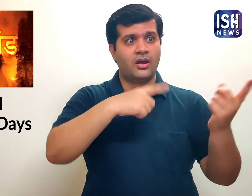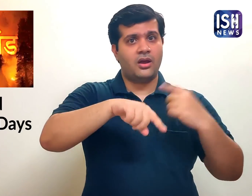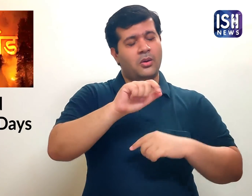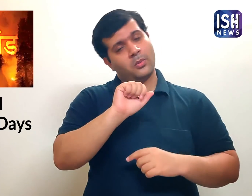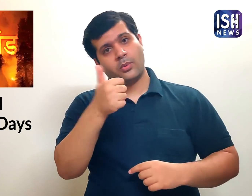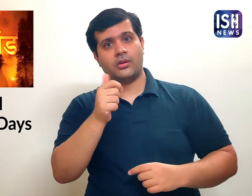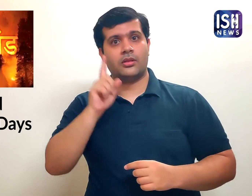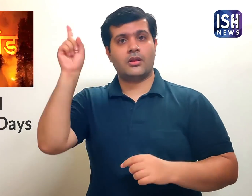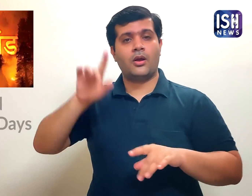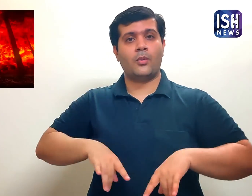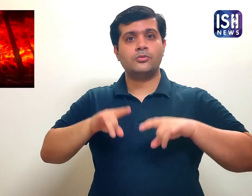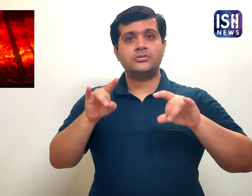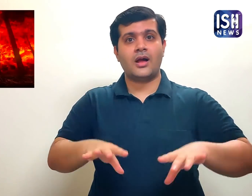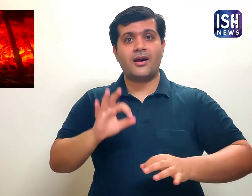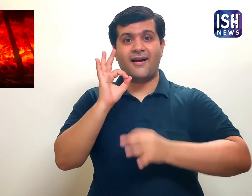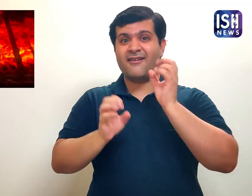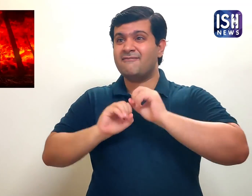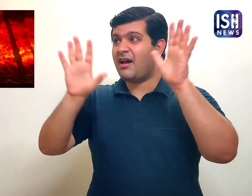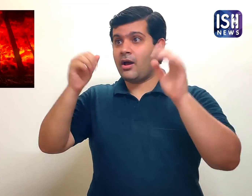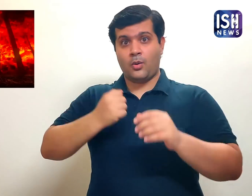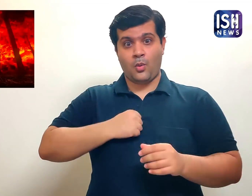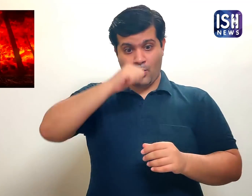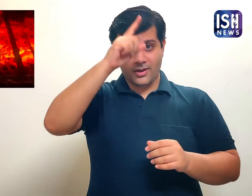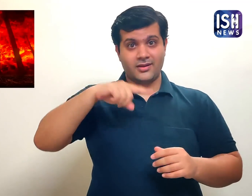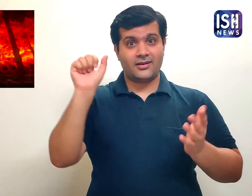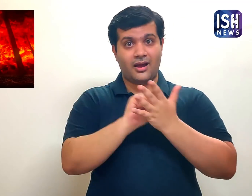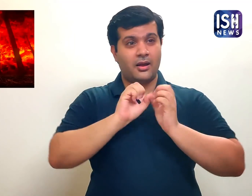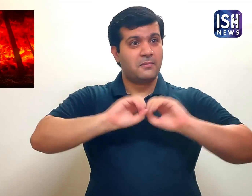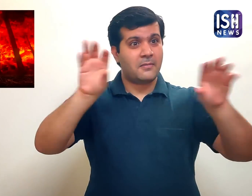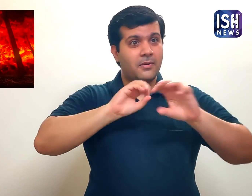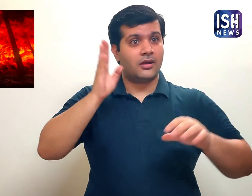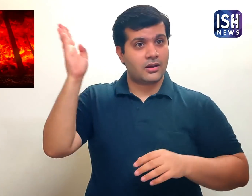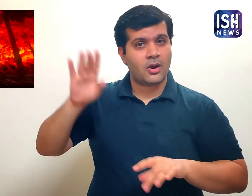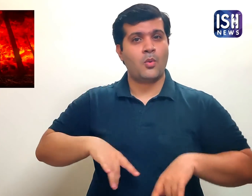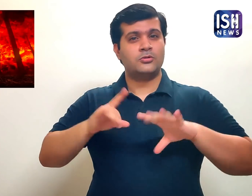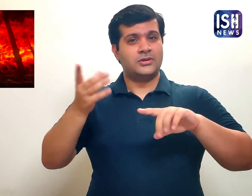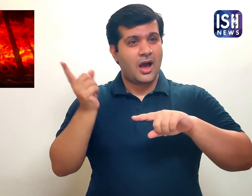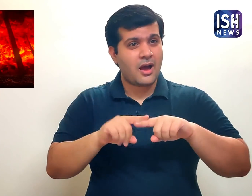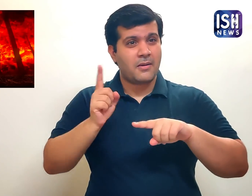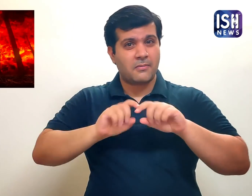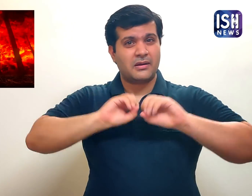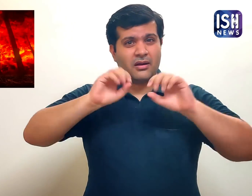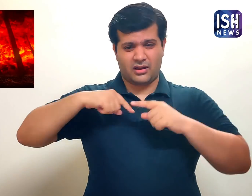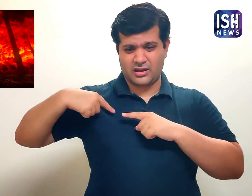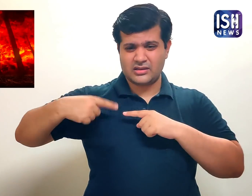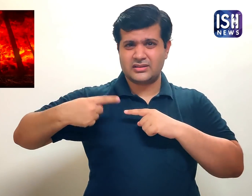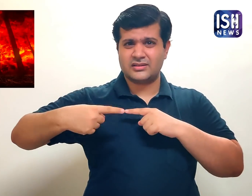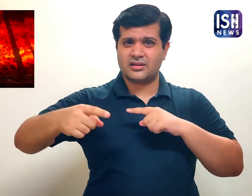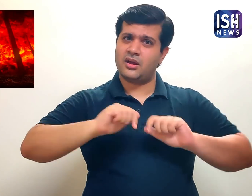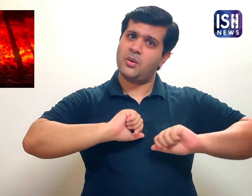when they continuously broadcasted news about the Australian bushfires.